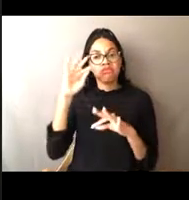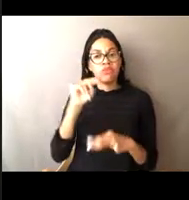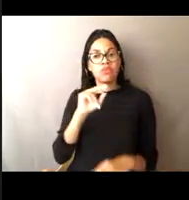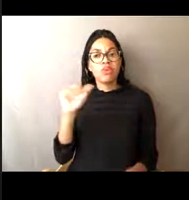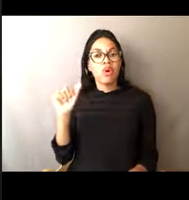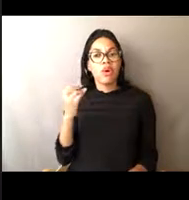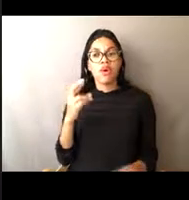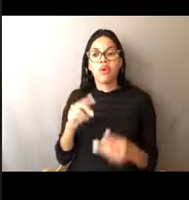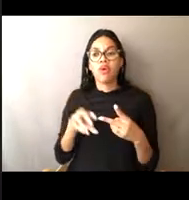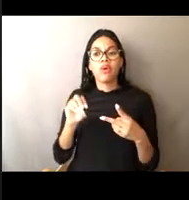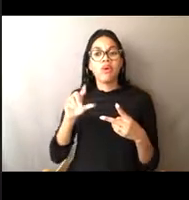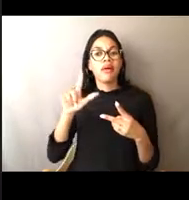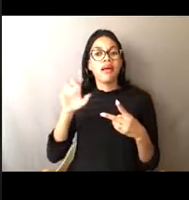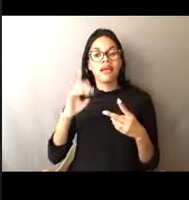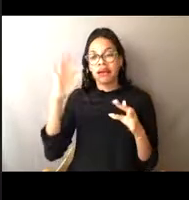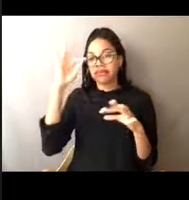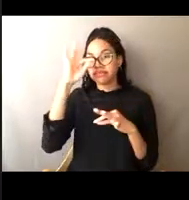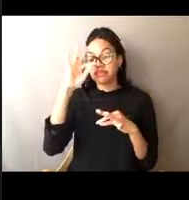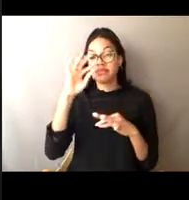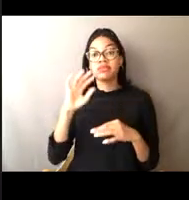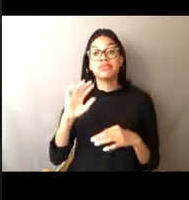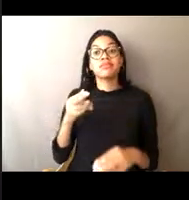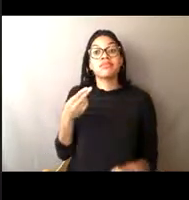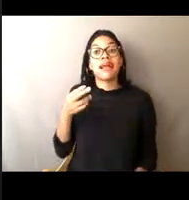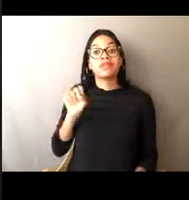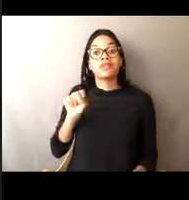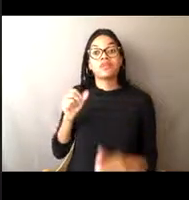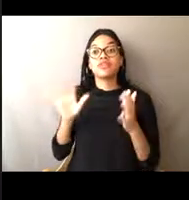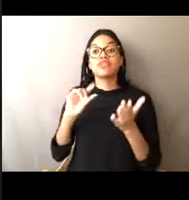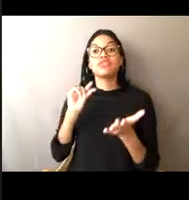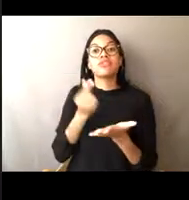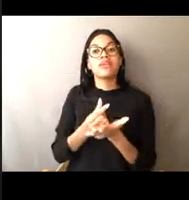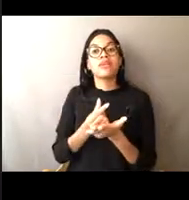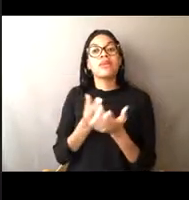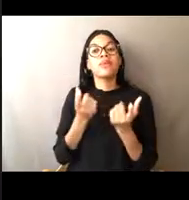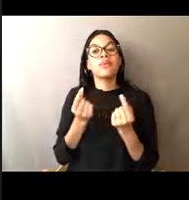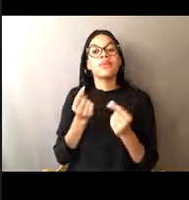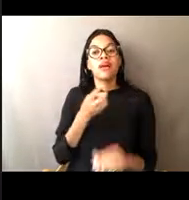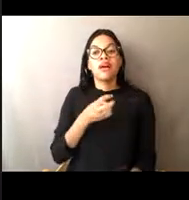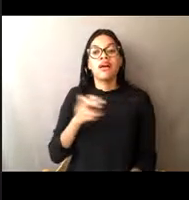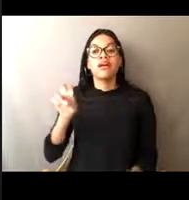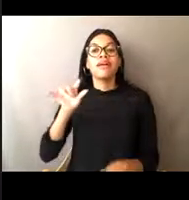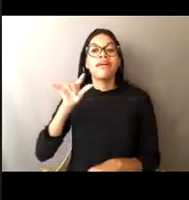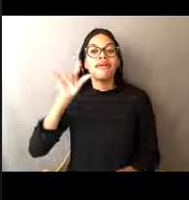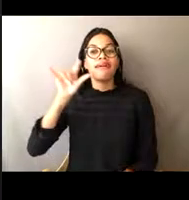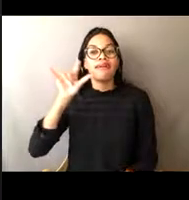When I graduated high school, I joined the Air Force, and then after I spent some years there,